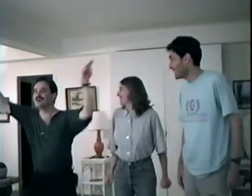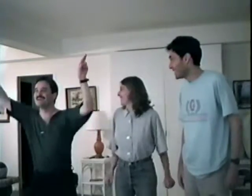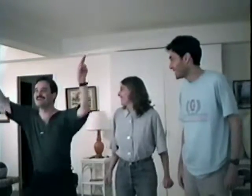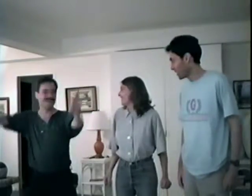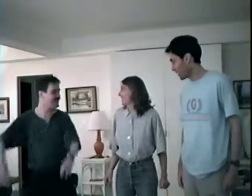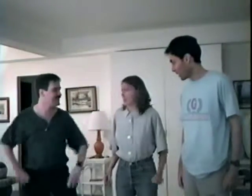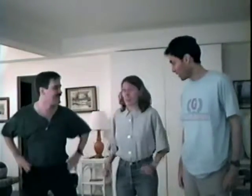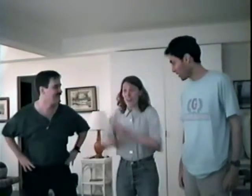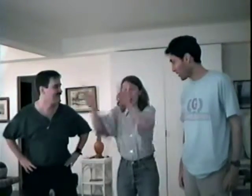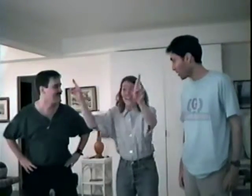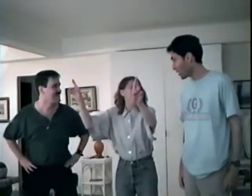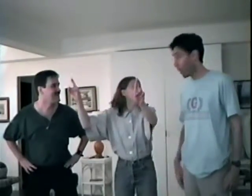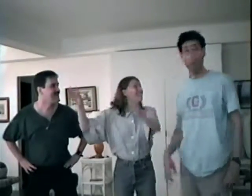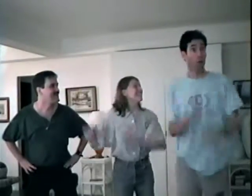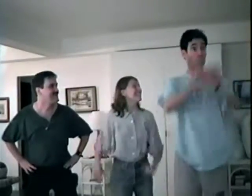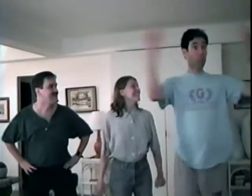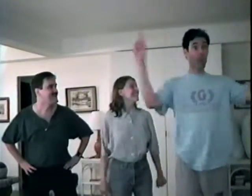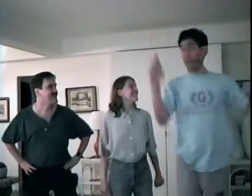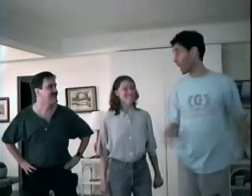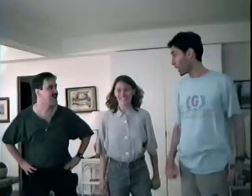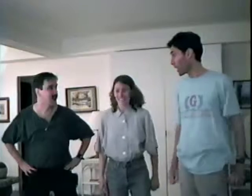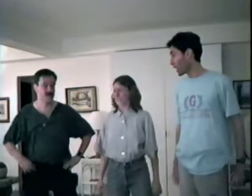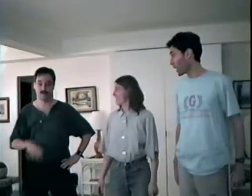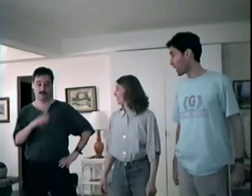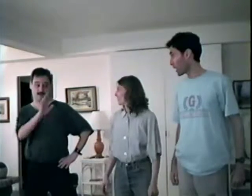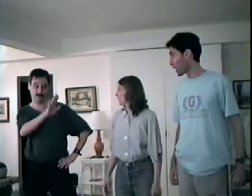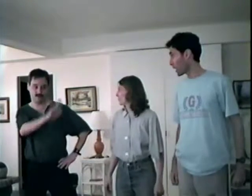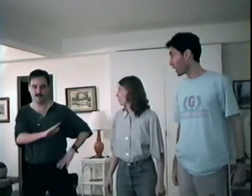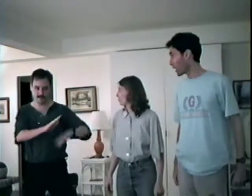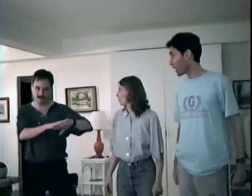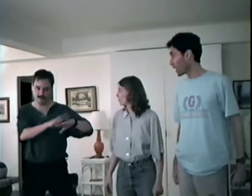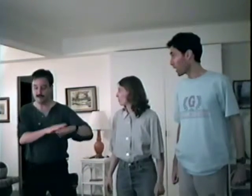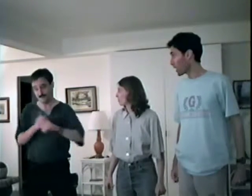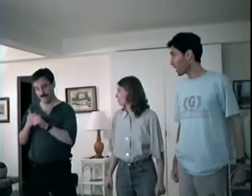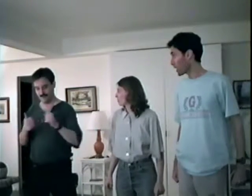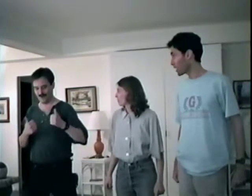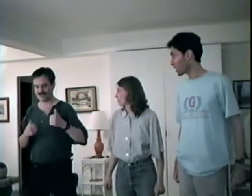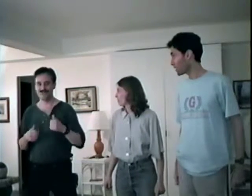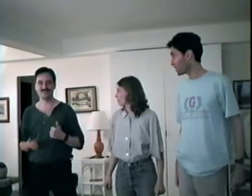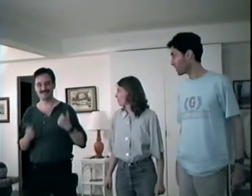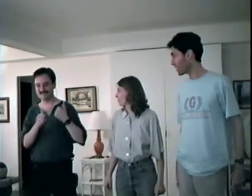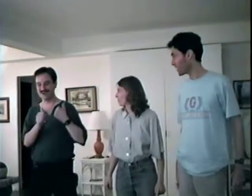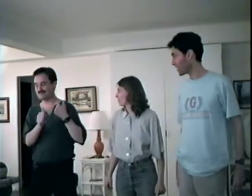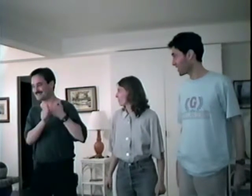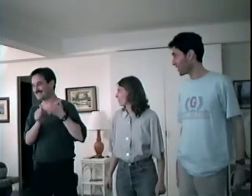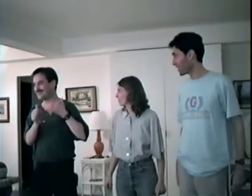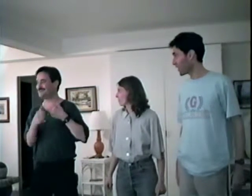Get Ready Ready! Ready! Ready! Don’t forget, Don’t be slow ready set here we go